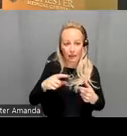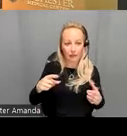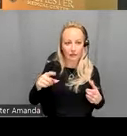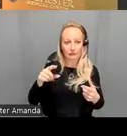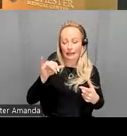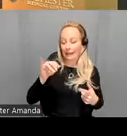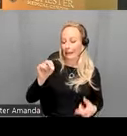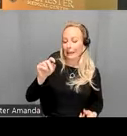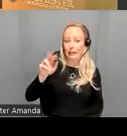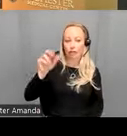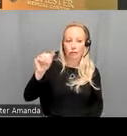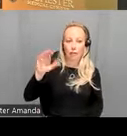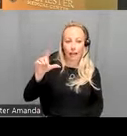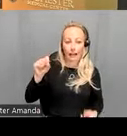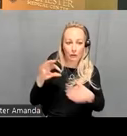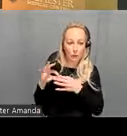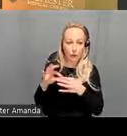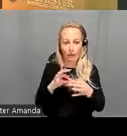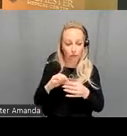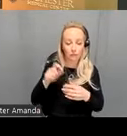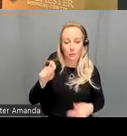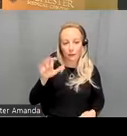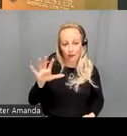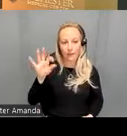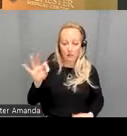are the results so interclass correlation was 0.59 which is a moderate value using